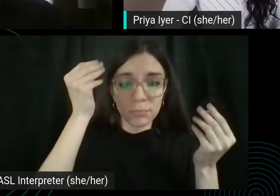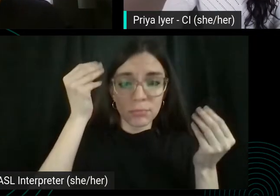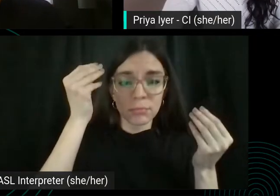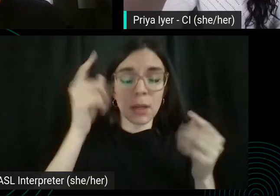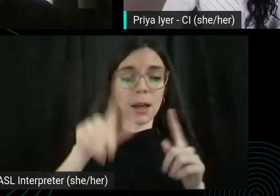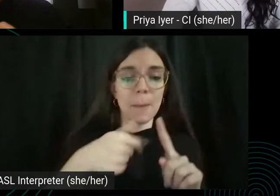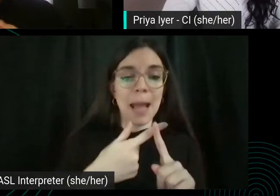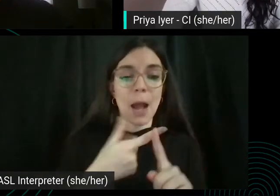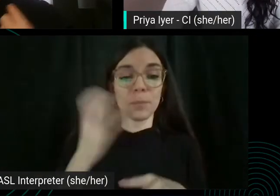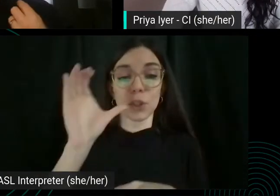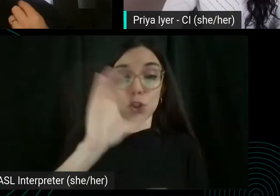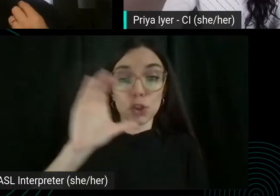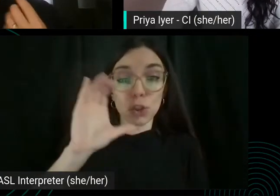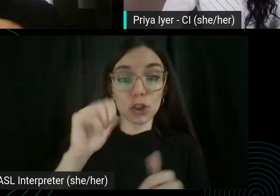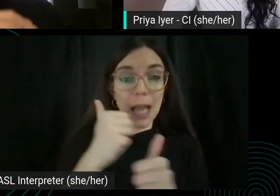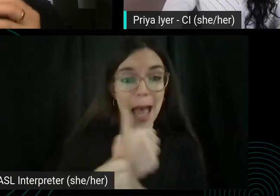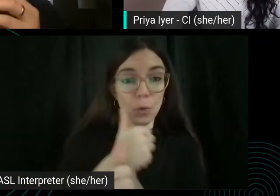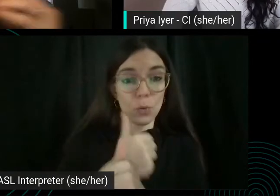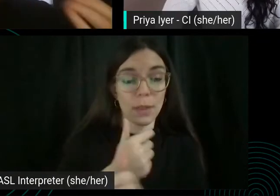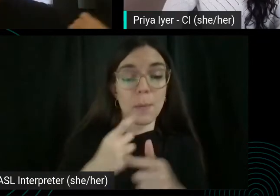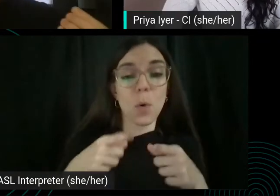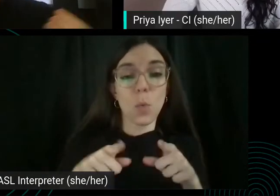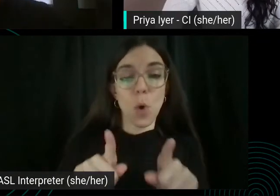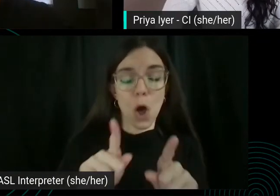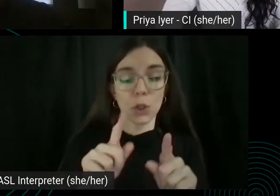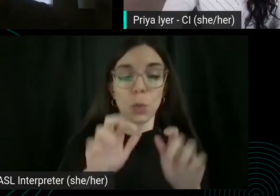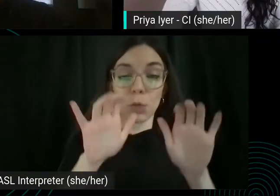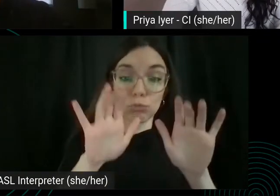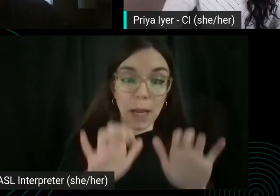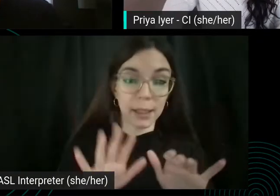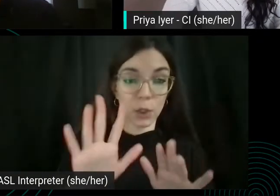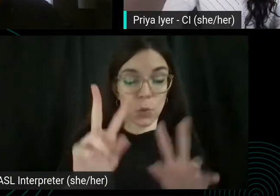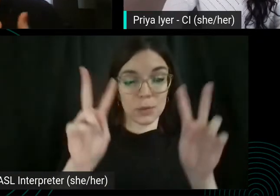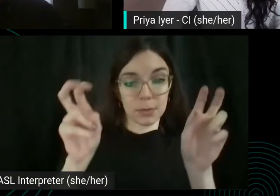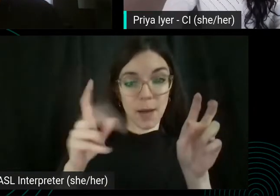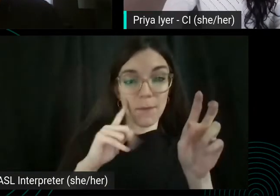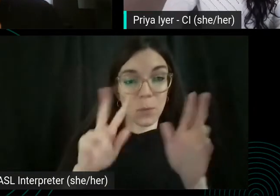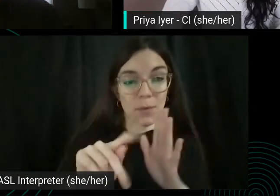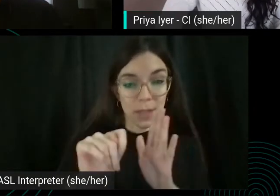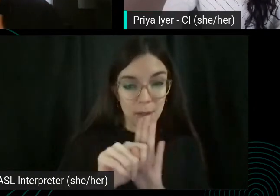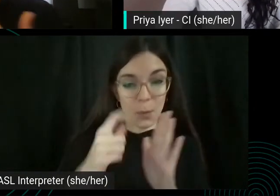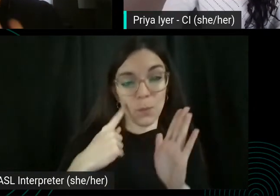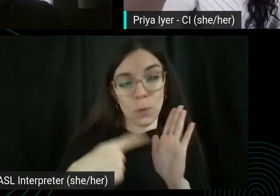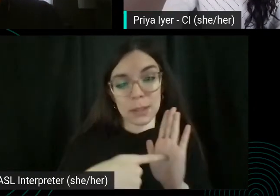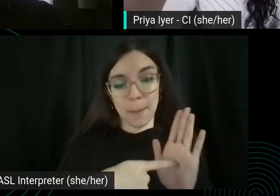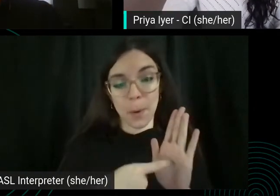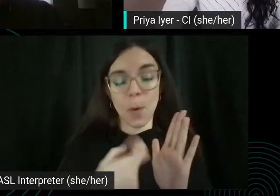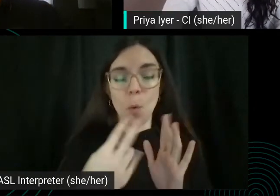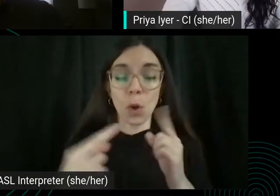algorithm when you're writing your video titles, for example, or go back and edit. I think you can edit video titles.